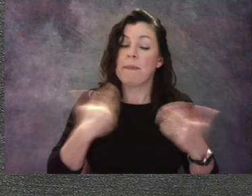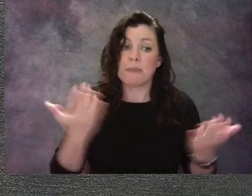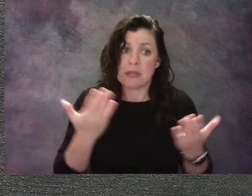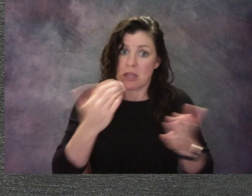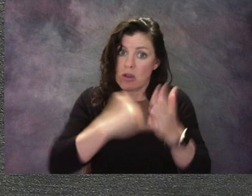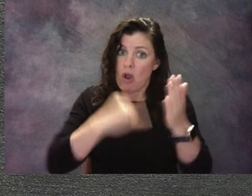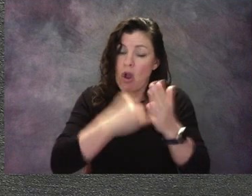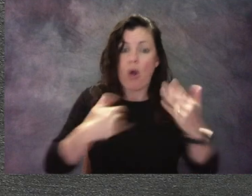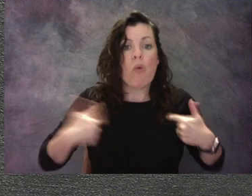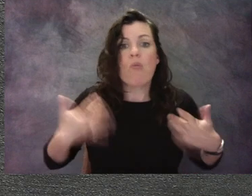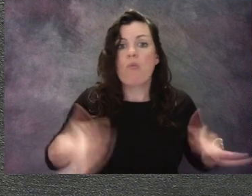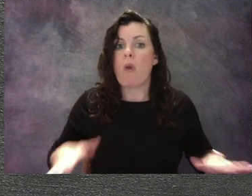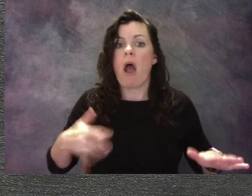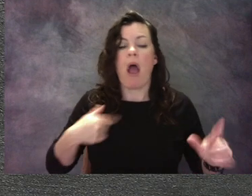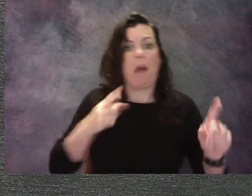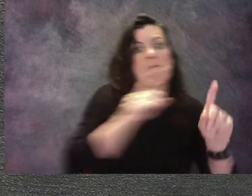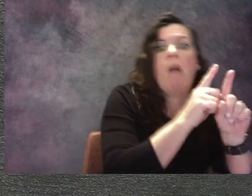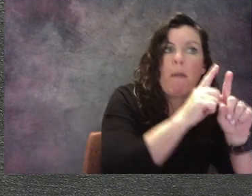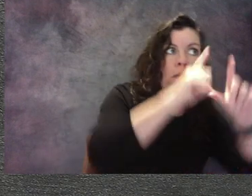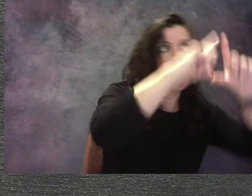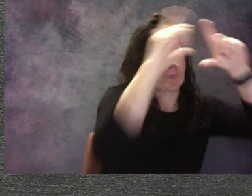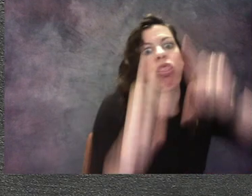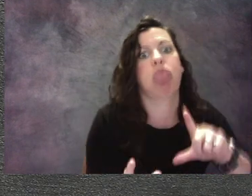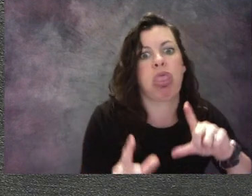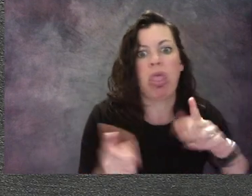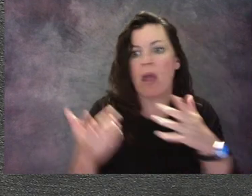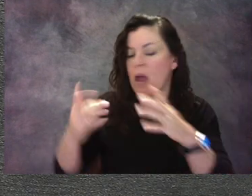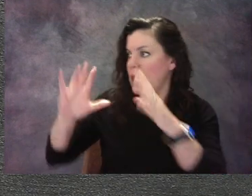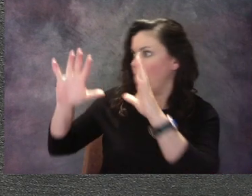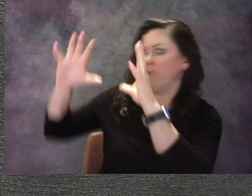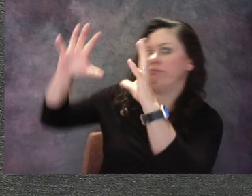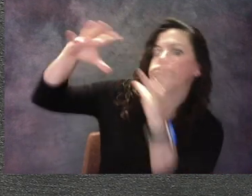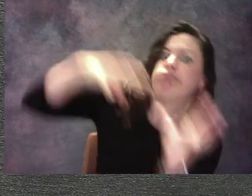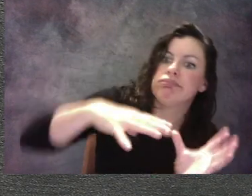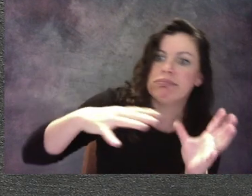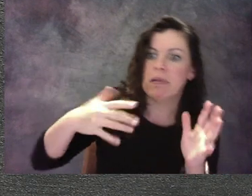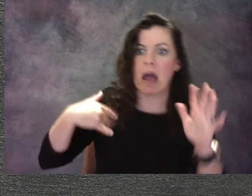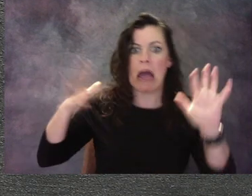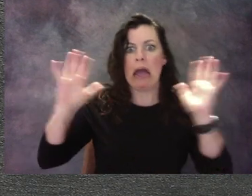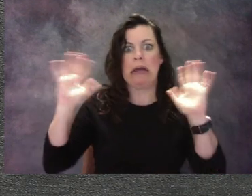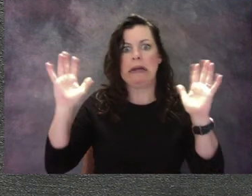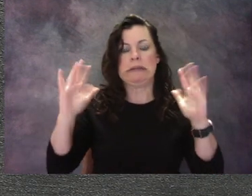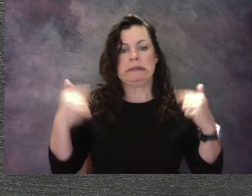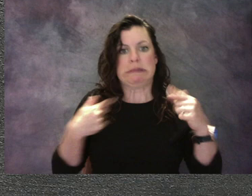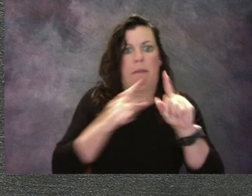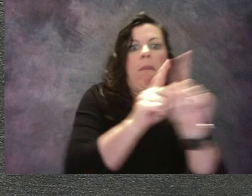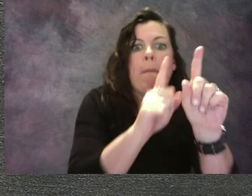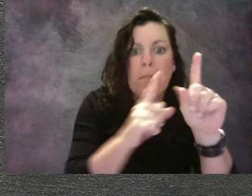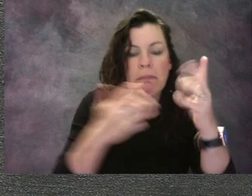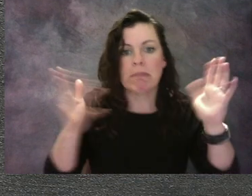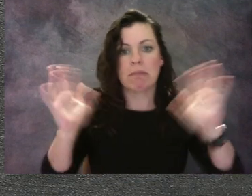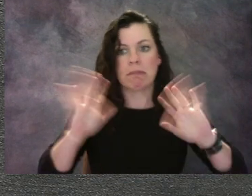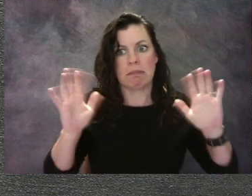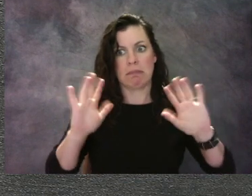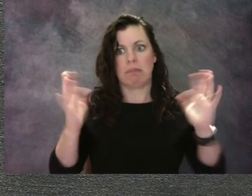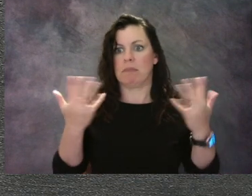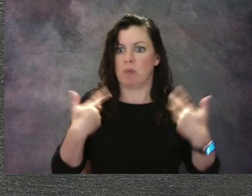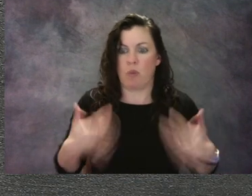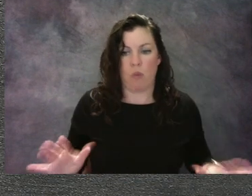and sometimes we'll see art on a podium, a stand, placed and we wouldn't wanna bump that over. Another museum manner you want